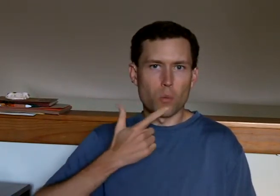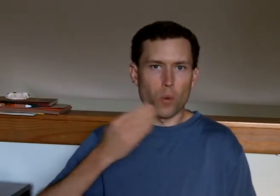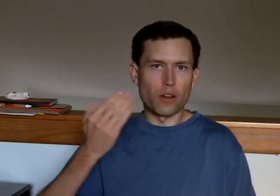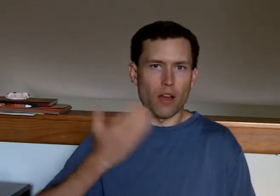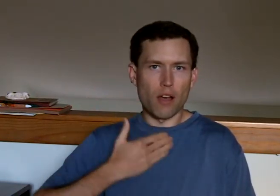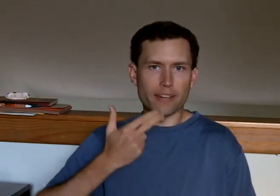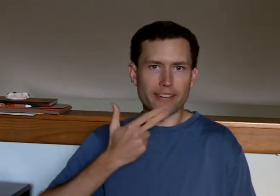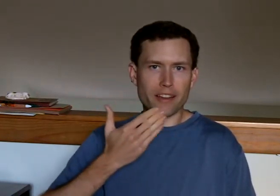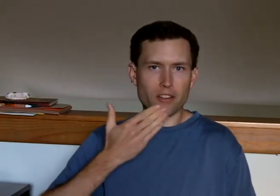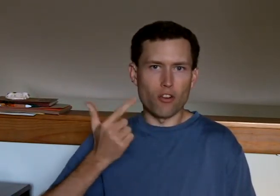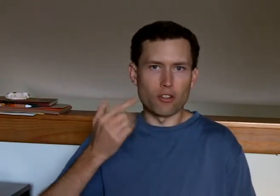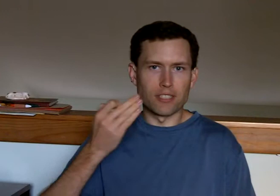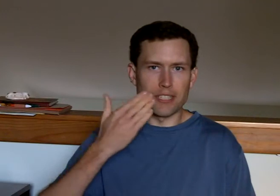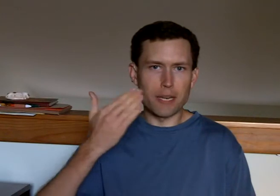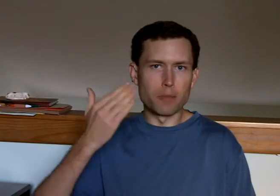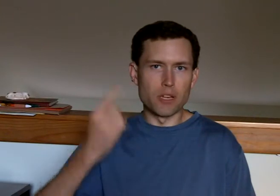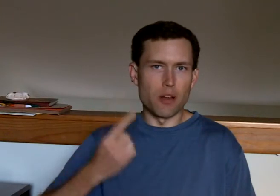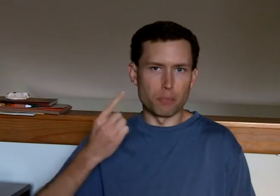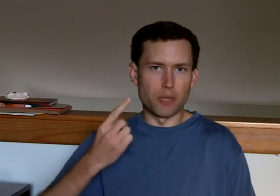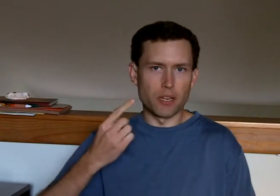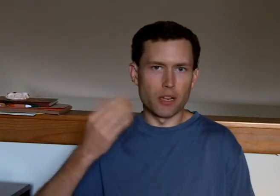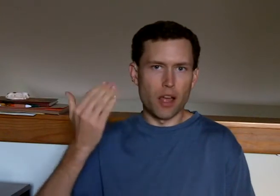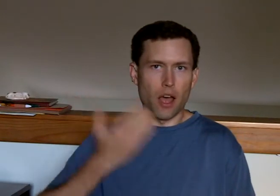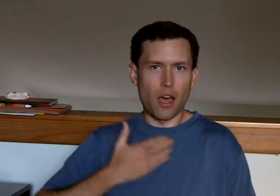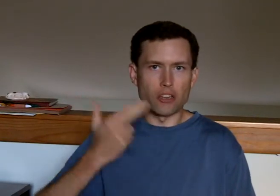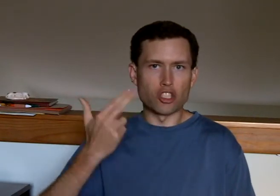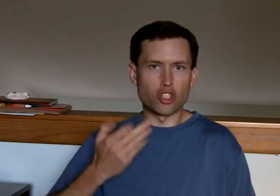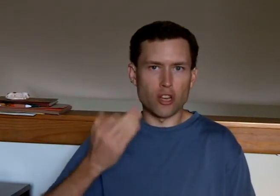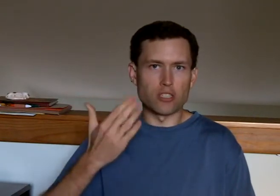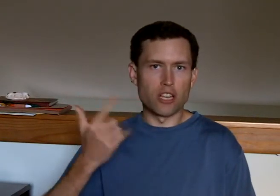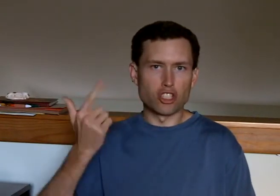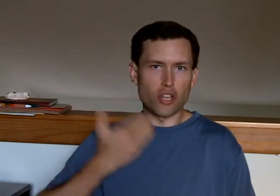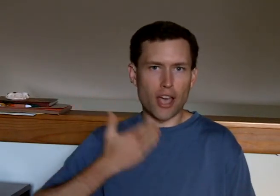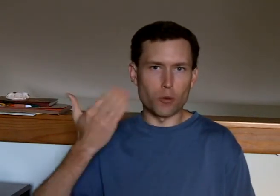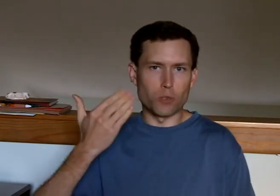When I get all steamed up I just shout